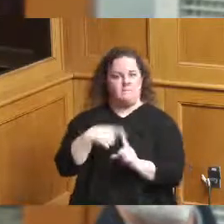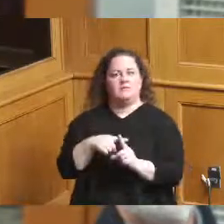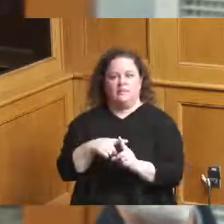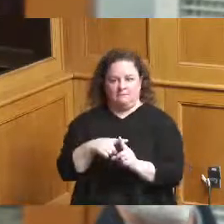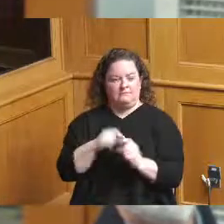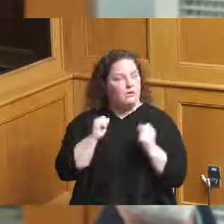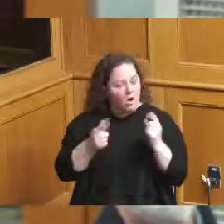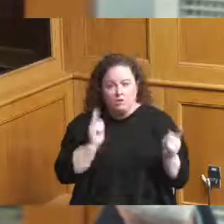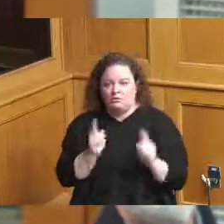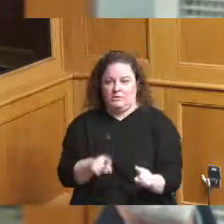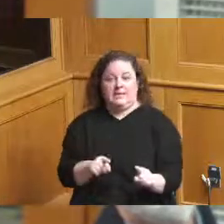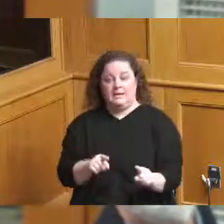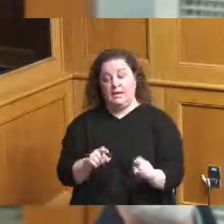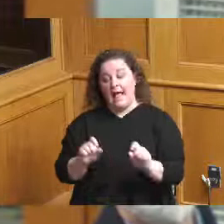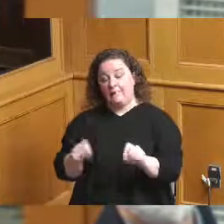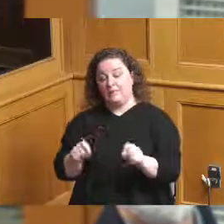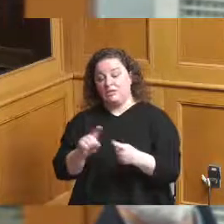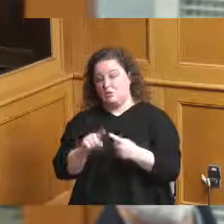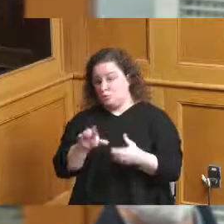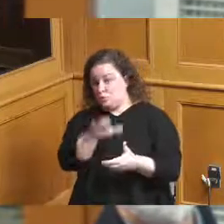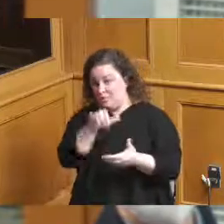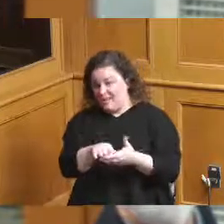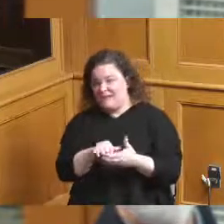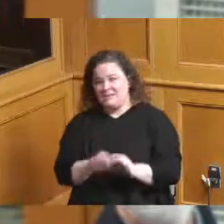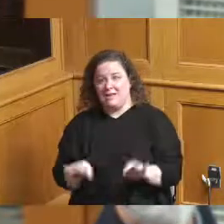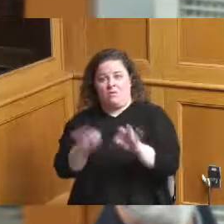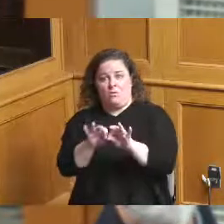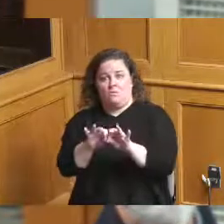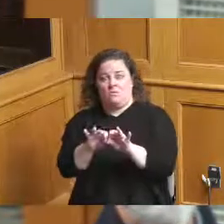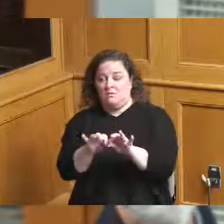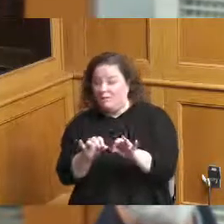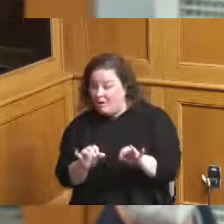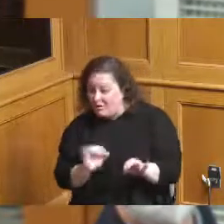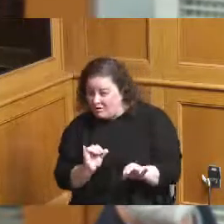is very important not only that getting rid of those rooms which we weren't able to use for